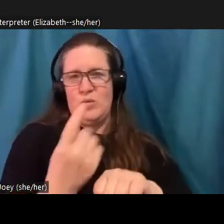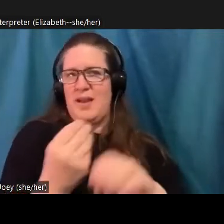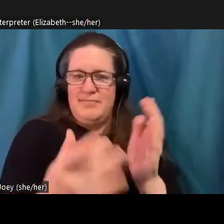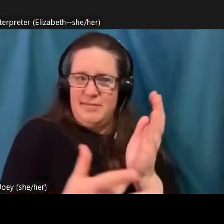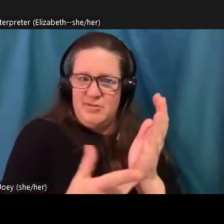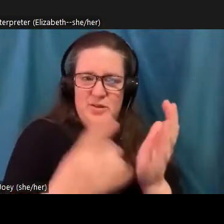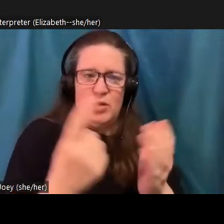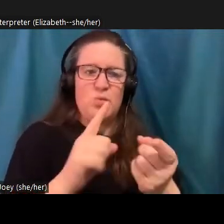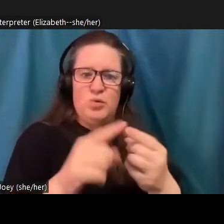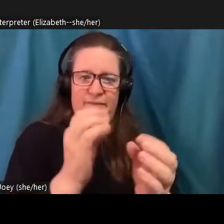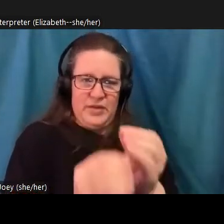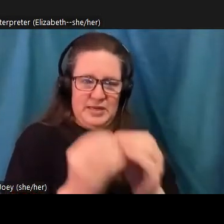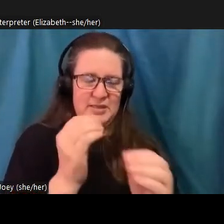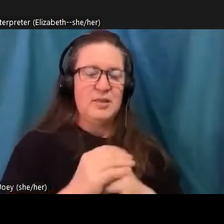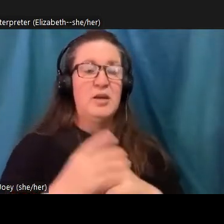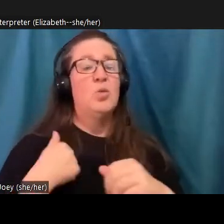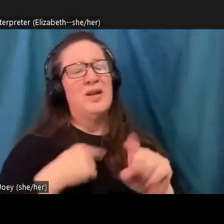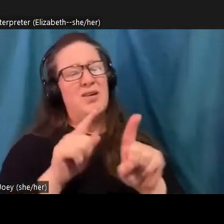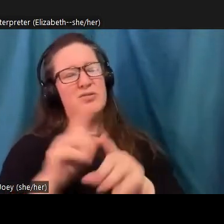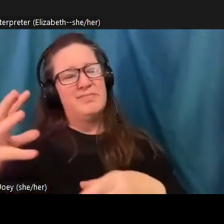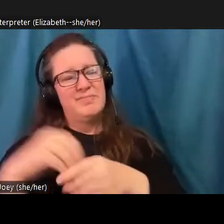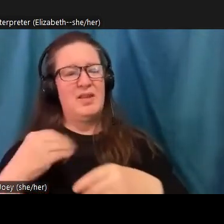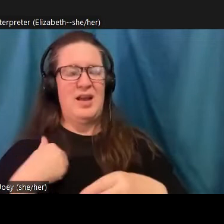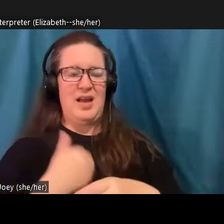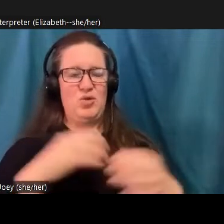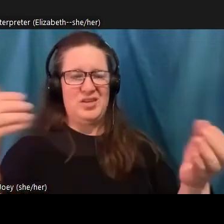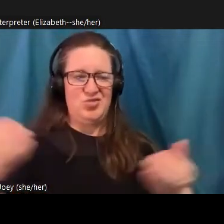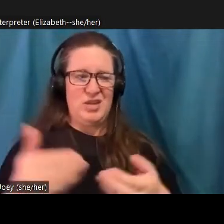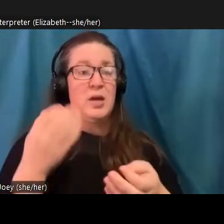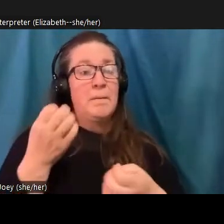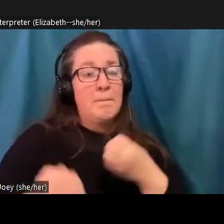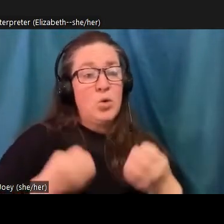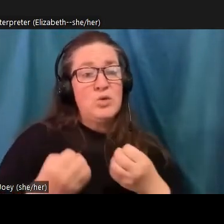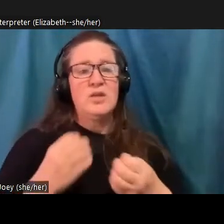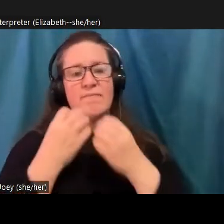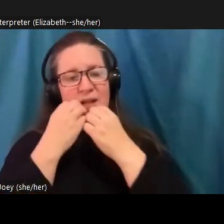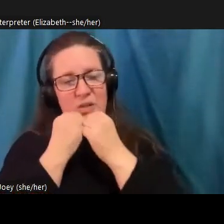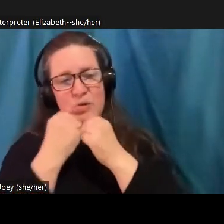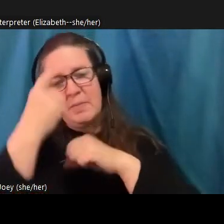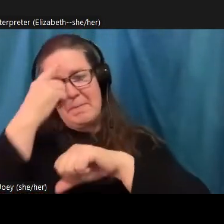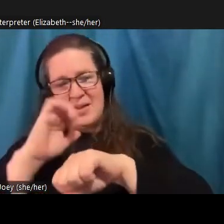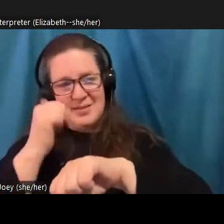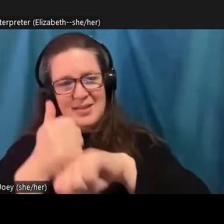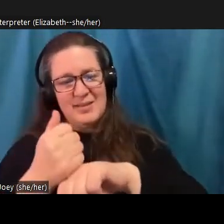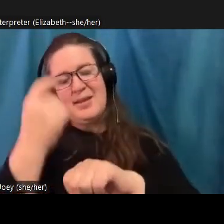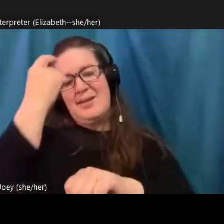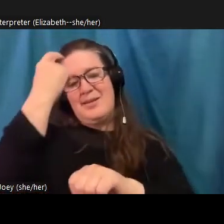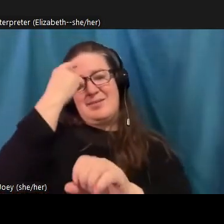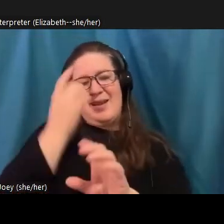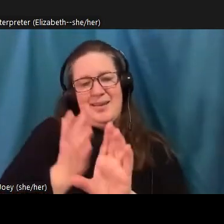from our introduction we write the emotions, values mindsets, the psyche, and matters of the heart are the new solar panels,